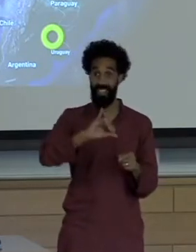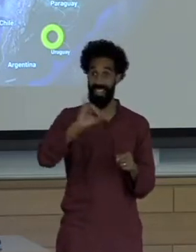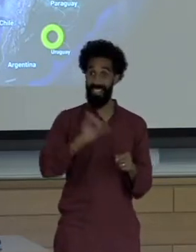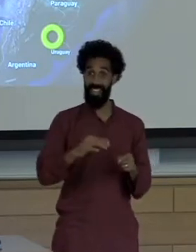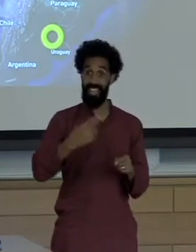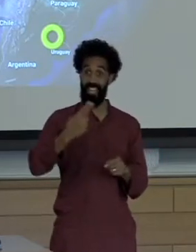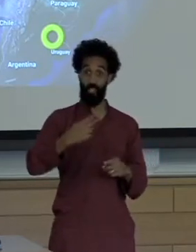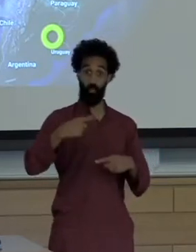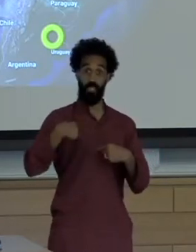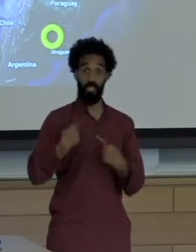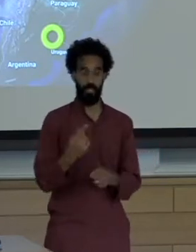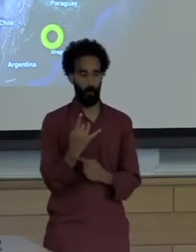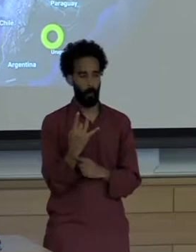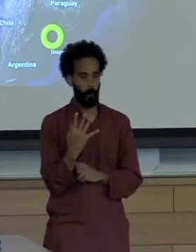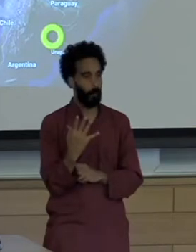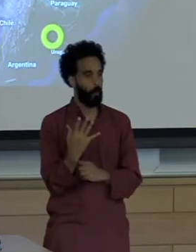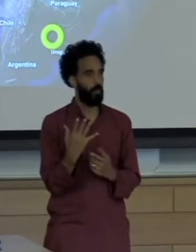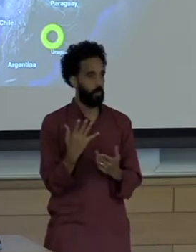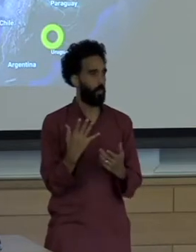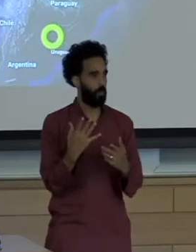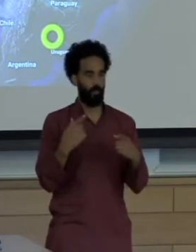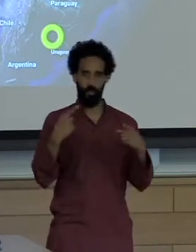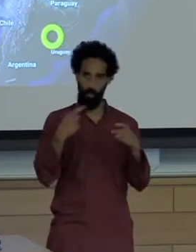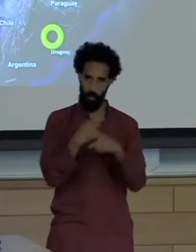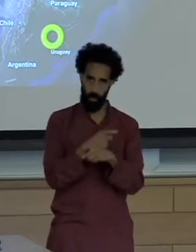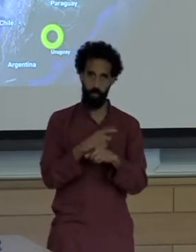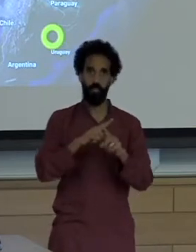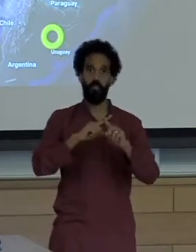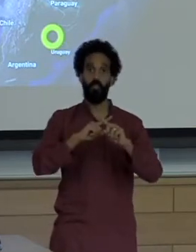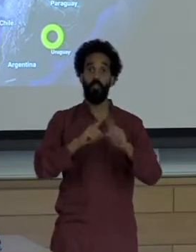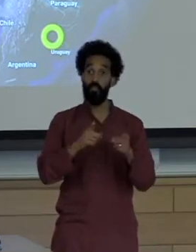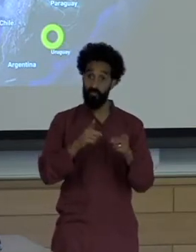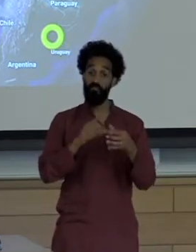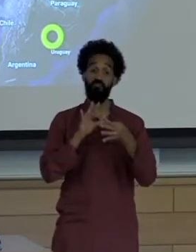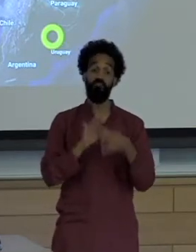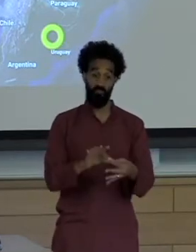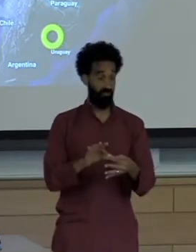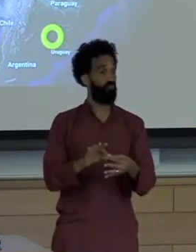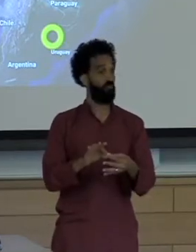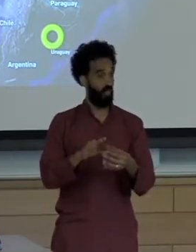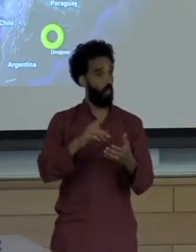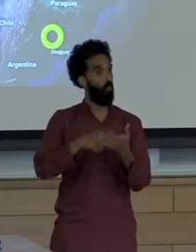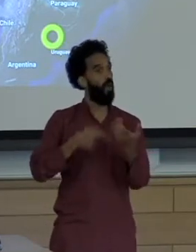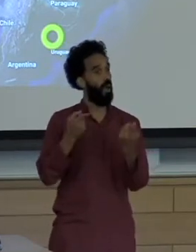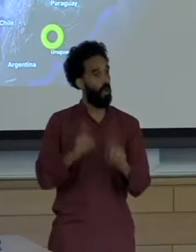Bear on this case because it's mostly a story of deforestation and strife,